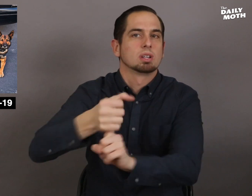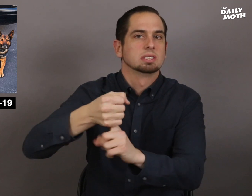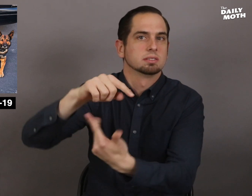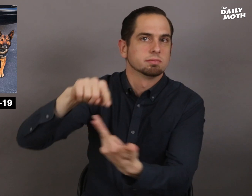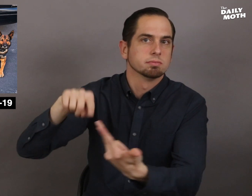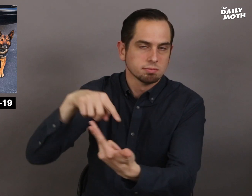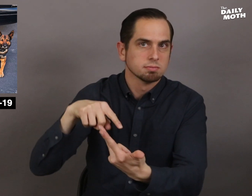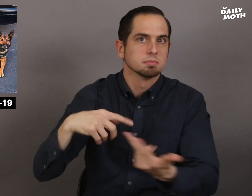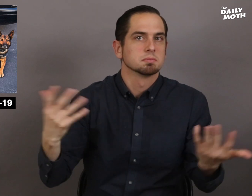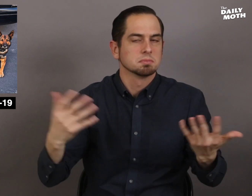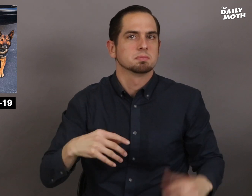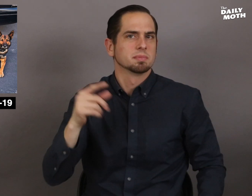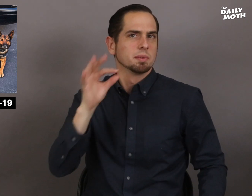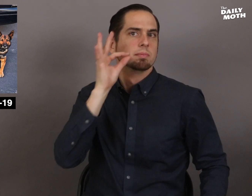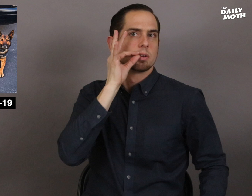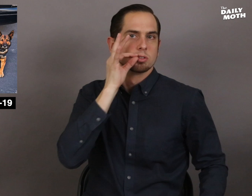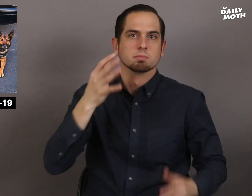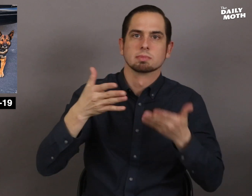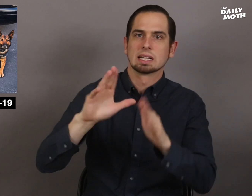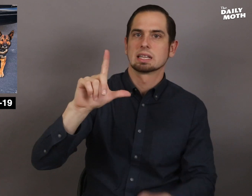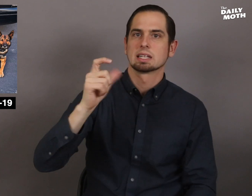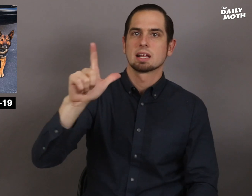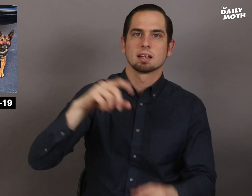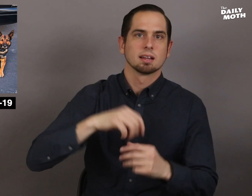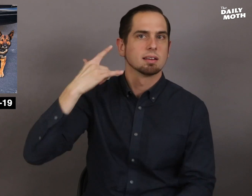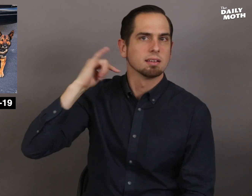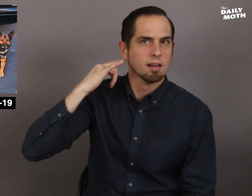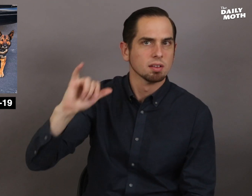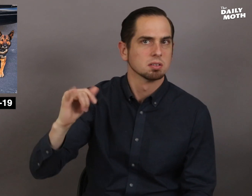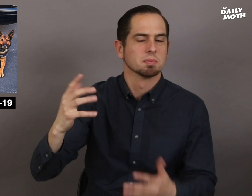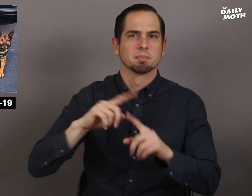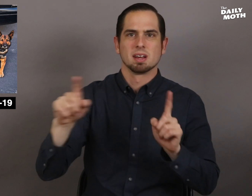and were arrested. Marijuana is legal in California, but